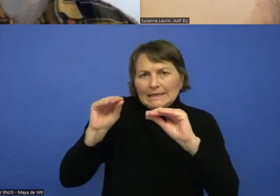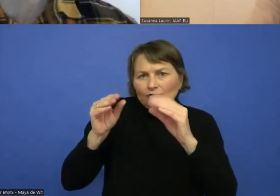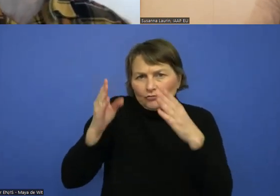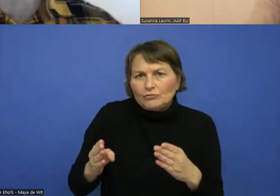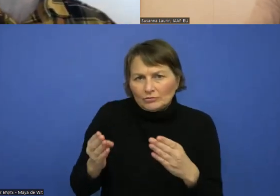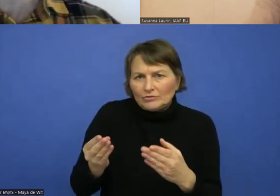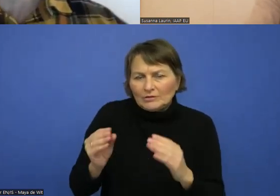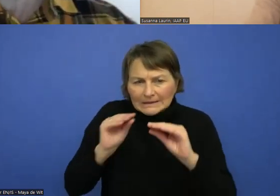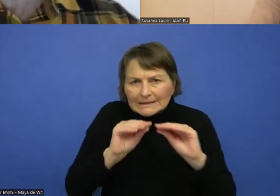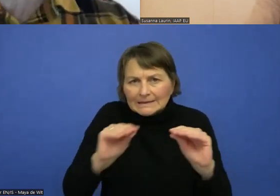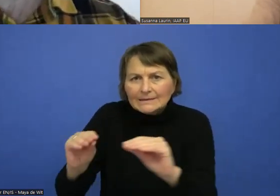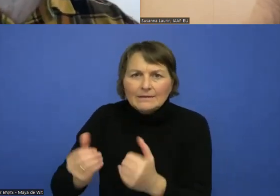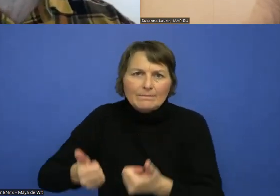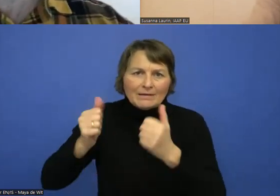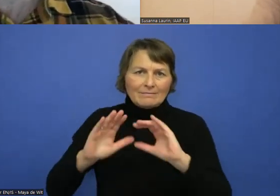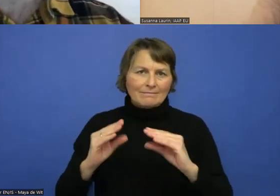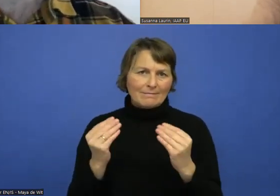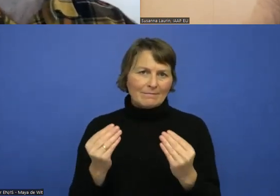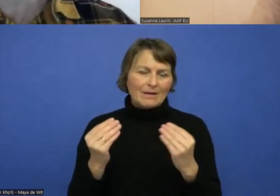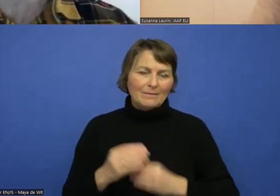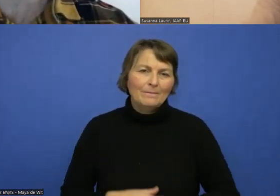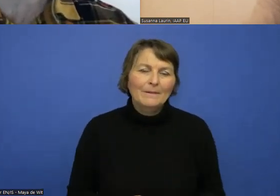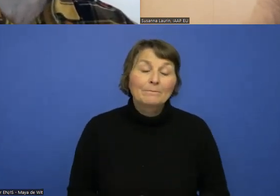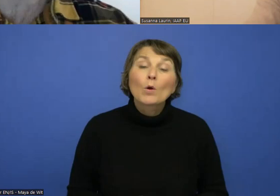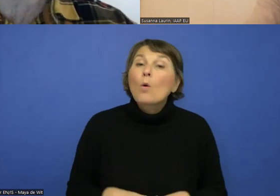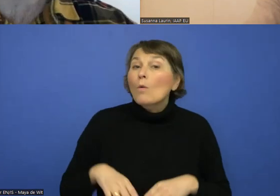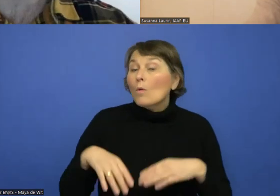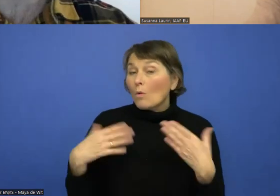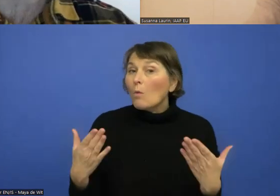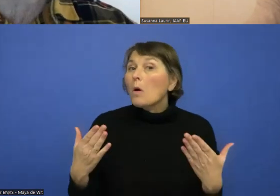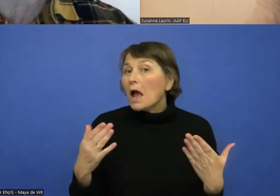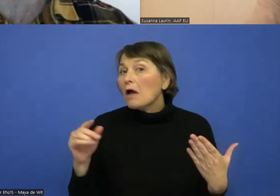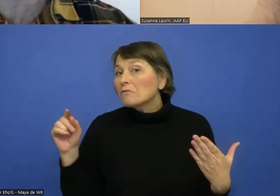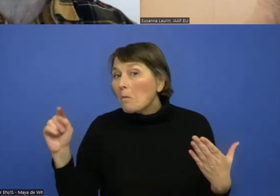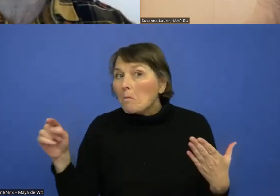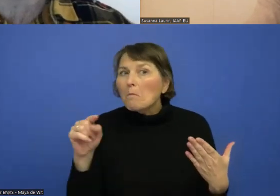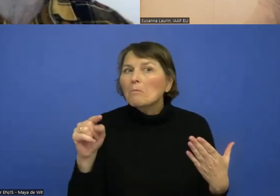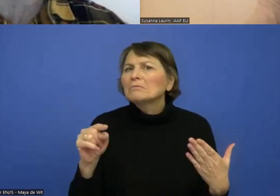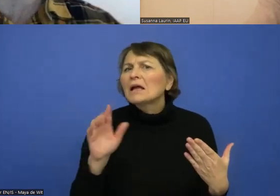But also the possibility that there is other standards in your region or policies to be